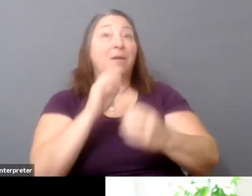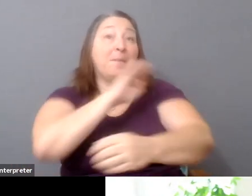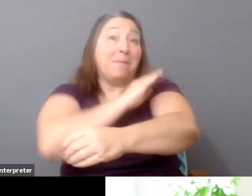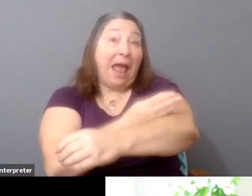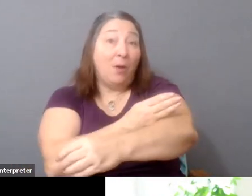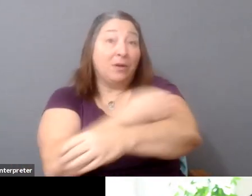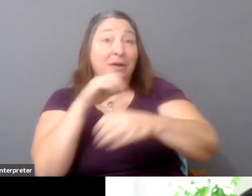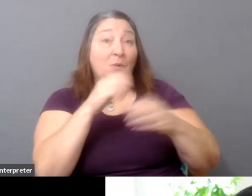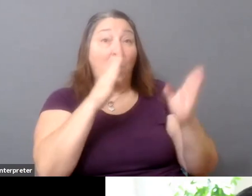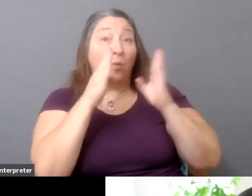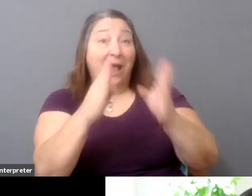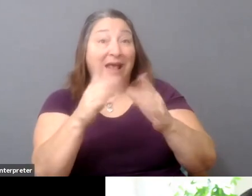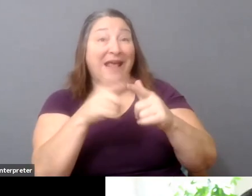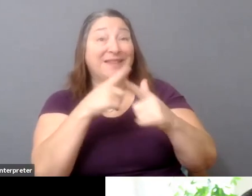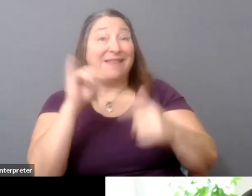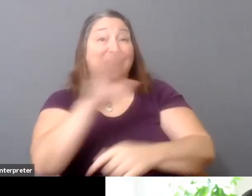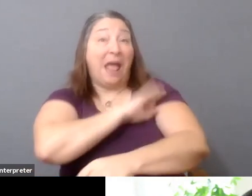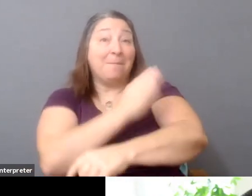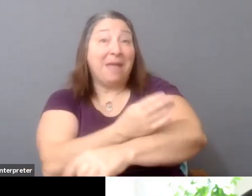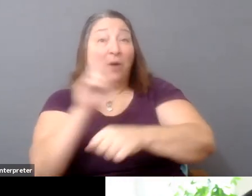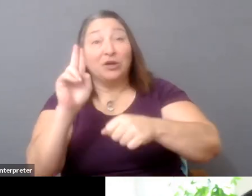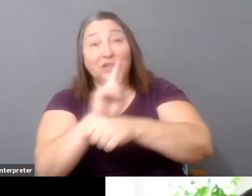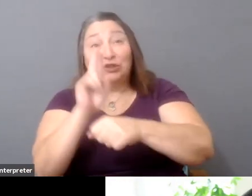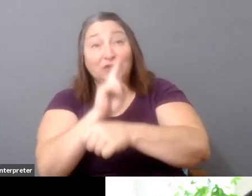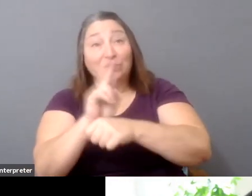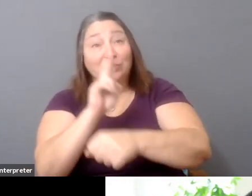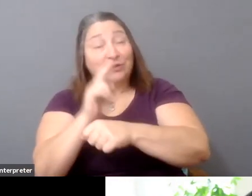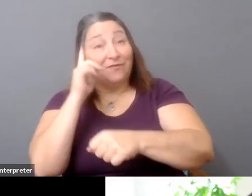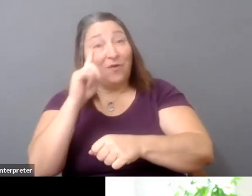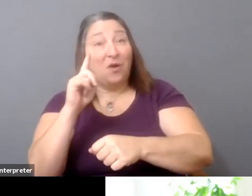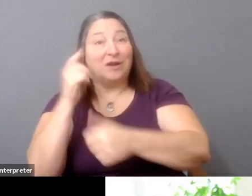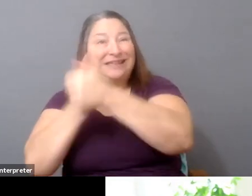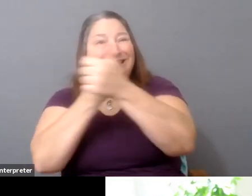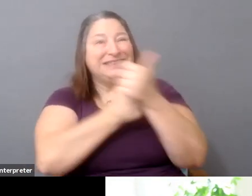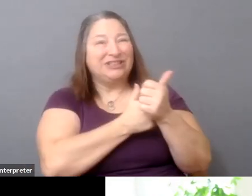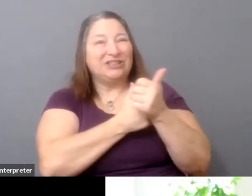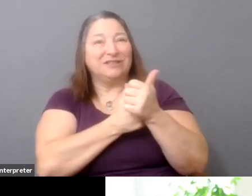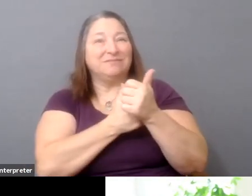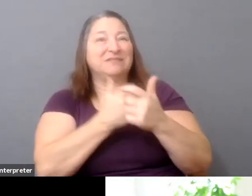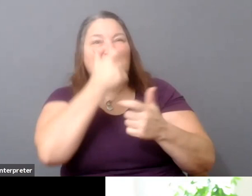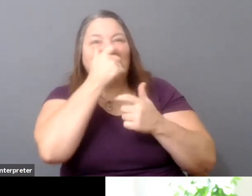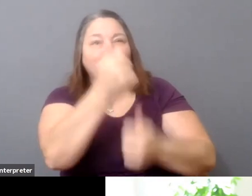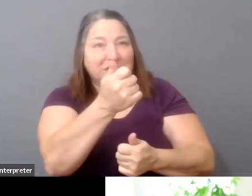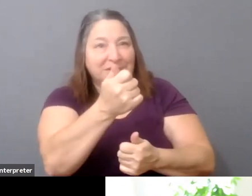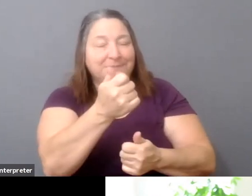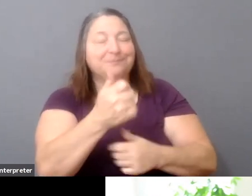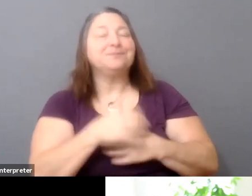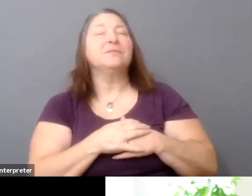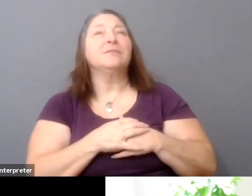and then leverage it for the interest that they have. And so I think previously, you know, it may have been the case that you needed